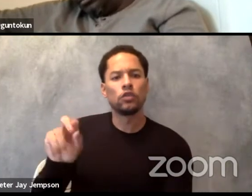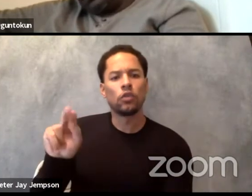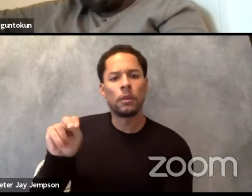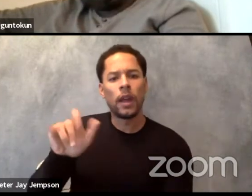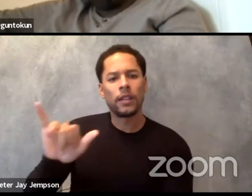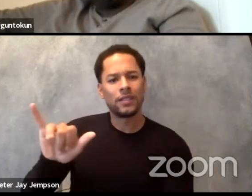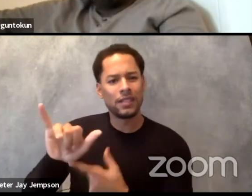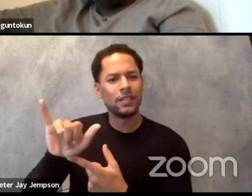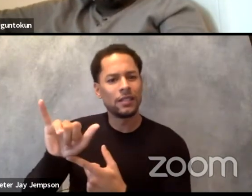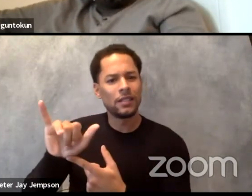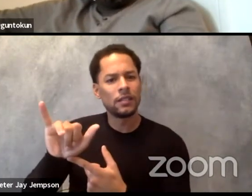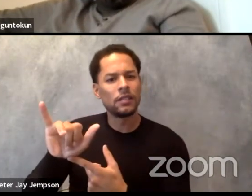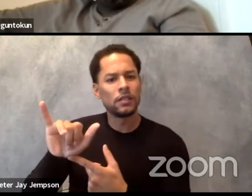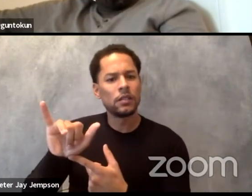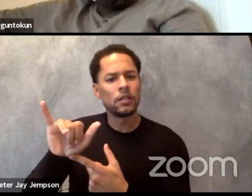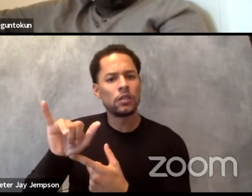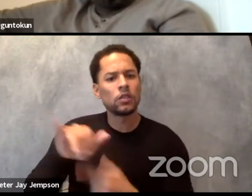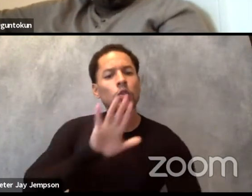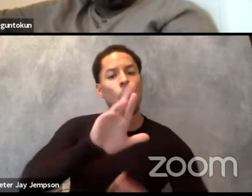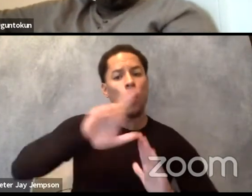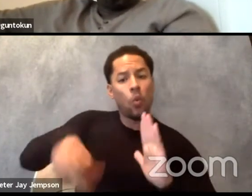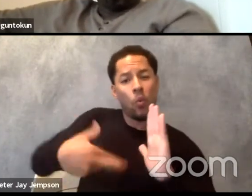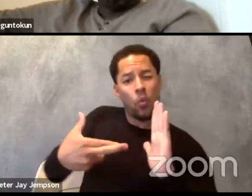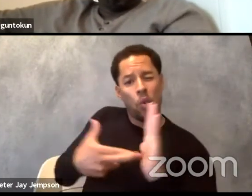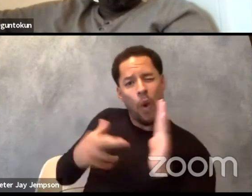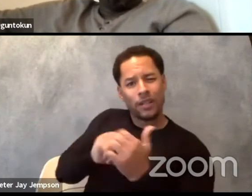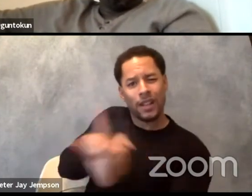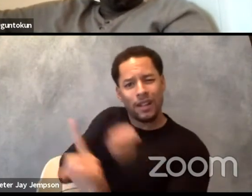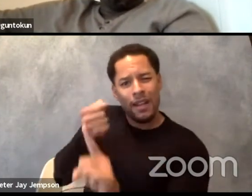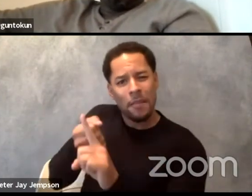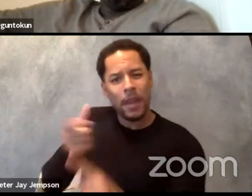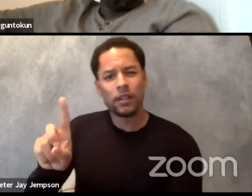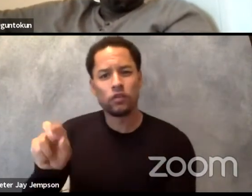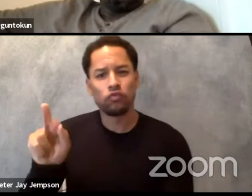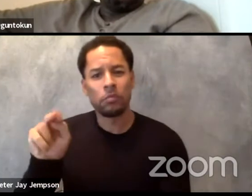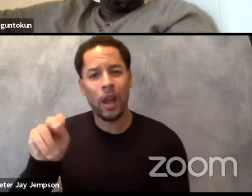What role does that place-based practice of yours,